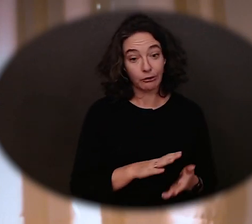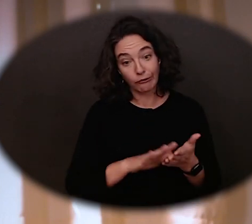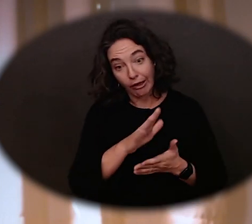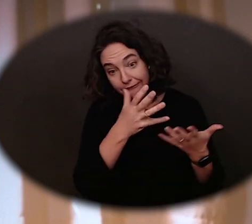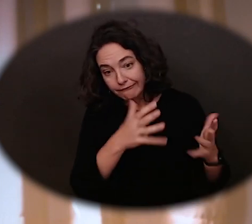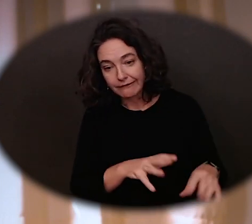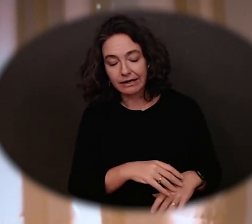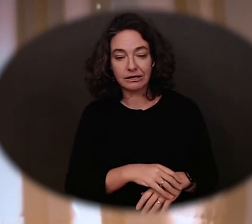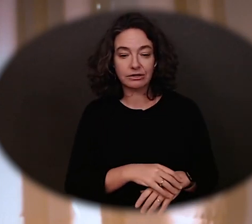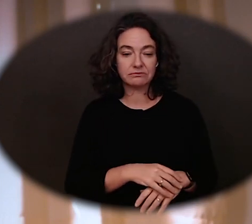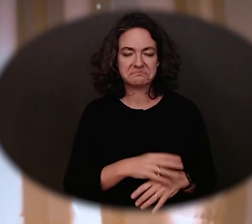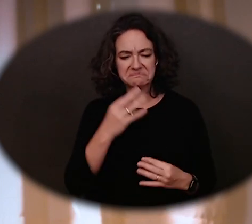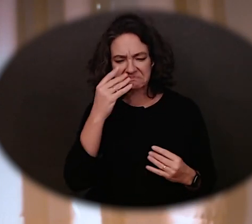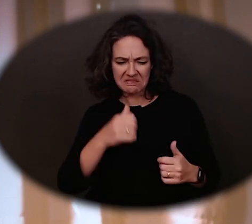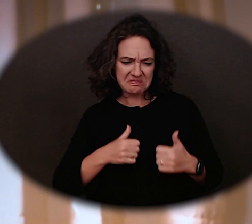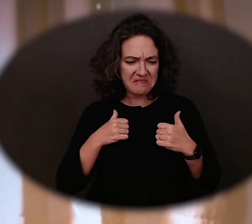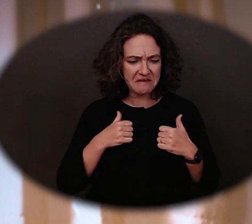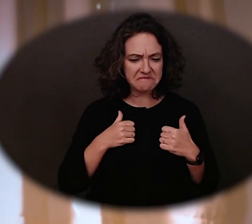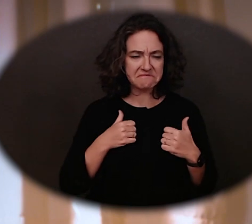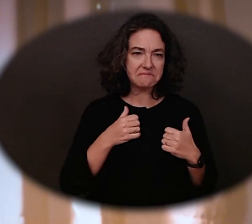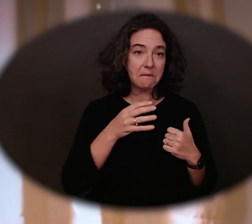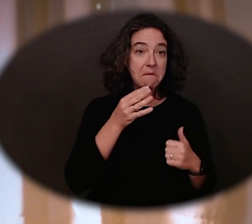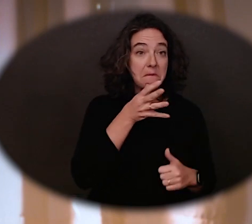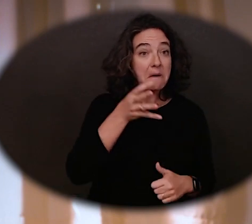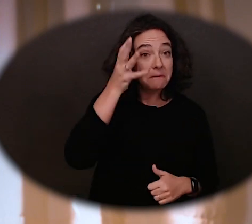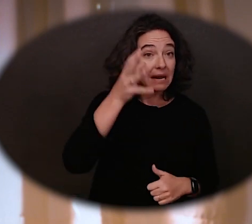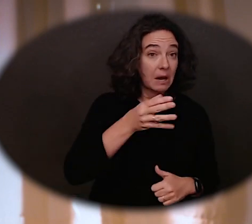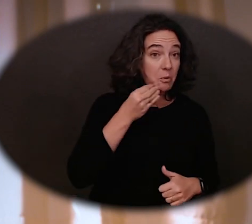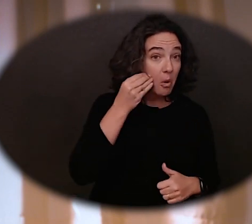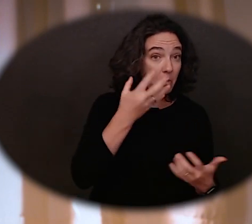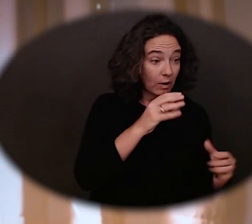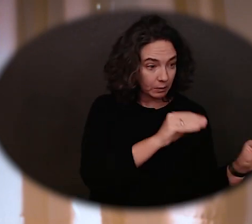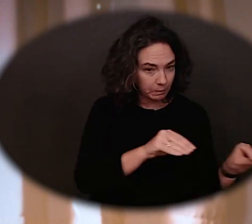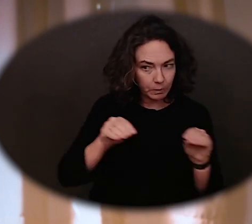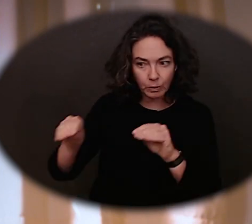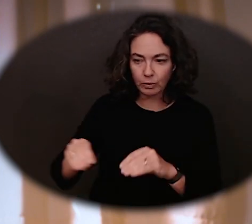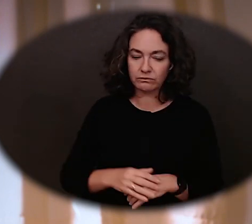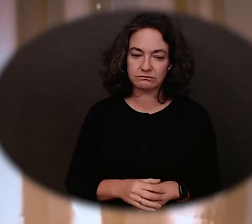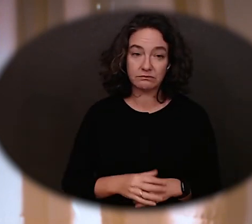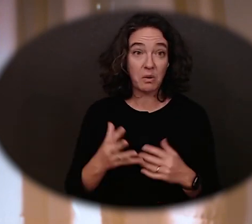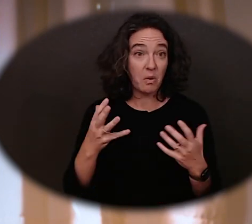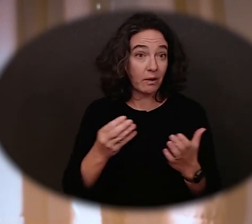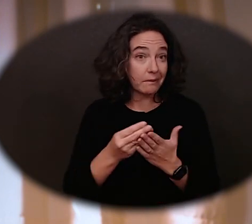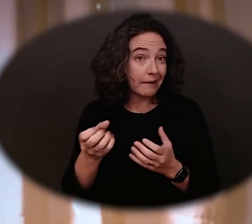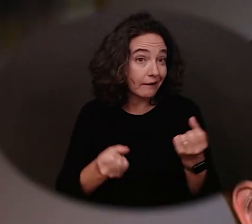or consider moving out from your parent's home, maybe buying a car, then it may be time to begin exploring work.